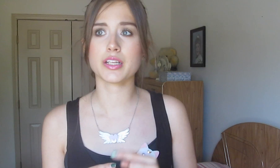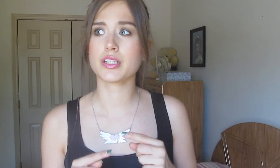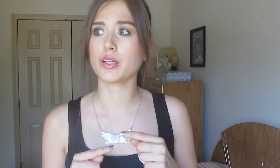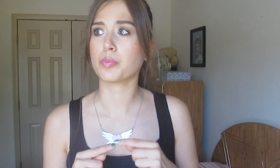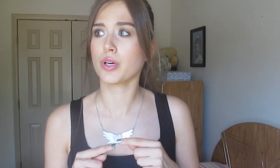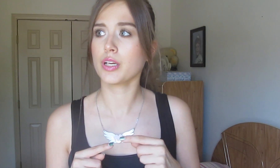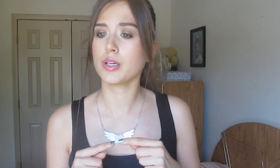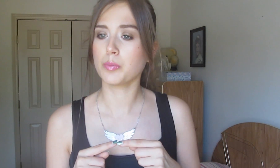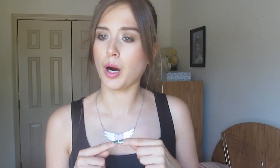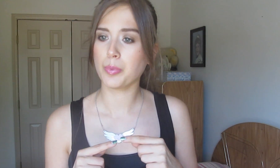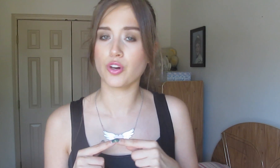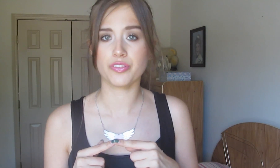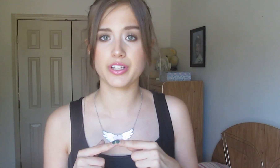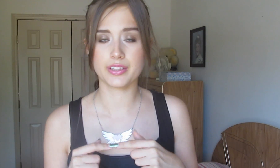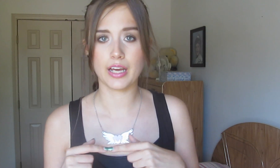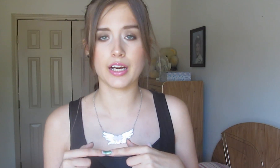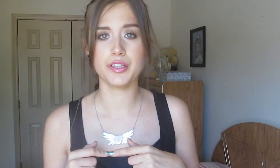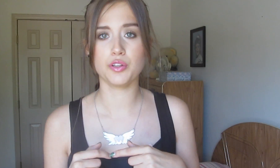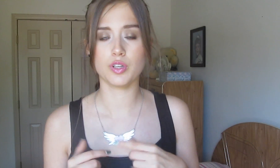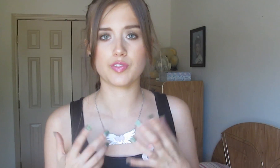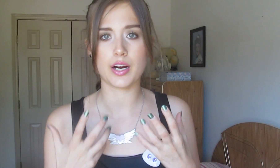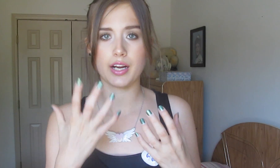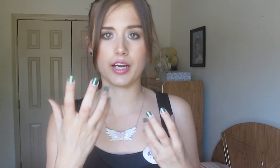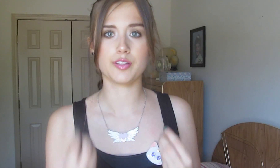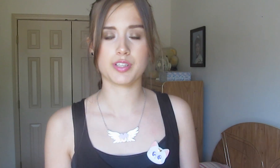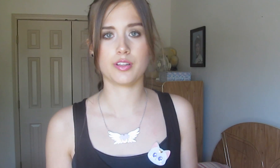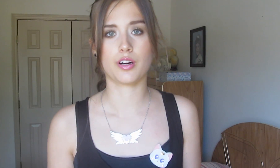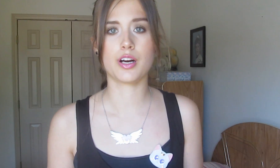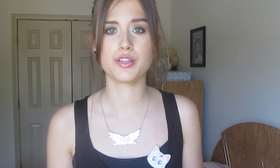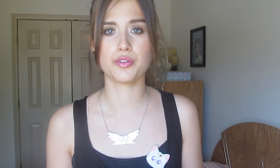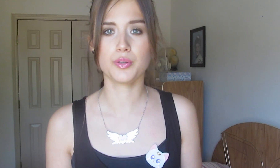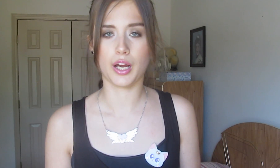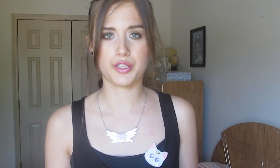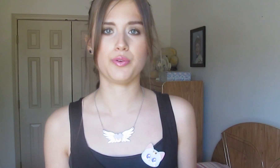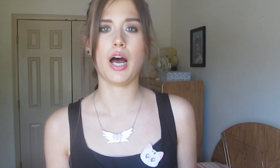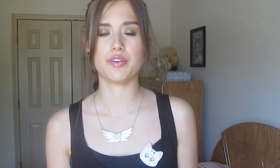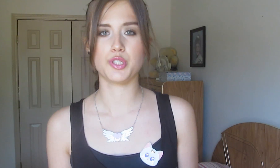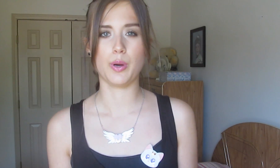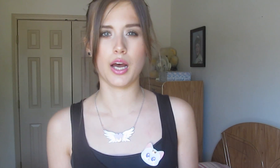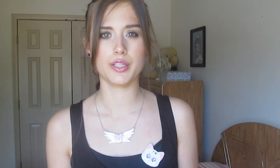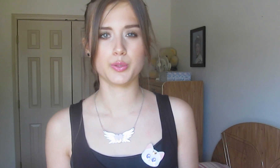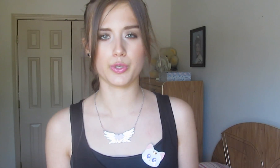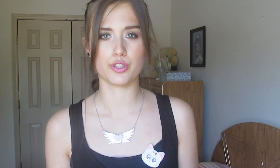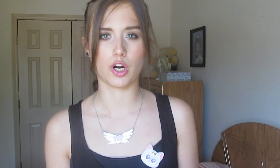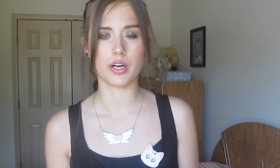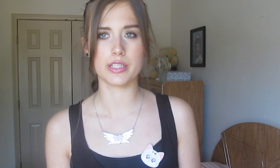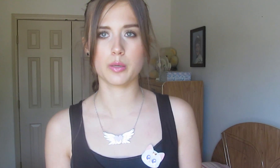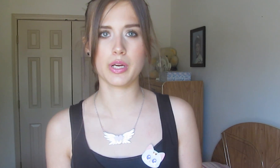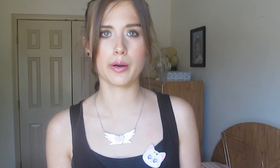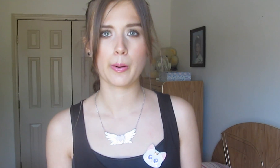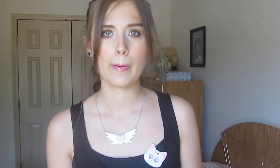This is a pretty popular thing that I do. If I kind of stare at you like you have two heads when you’re talking to me -